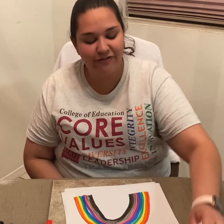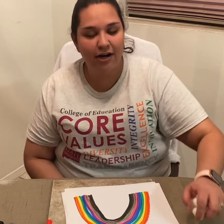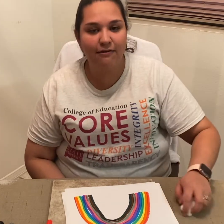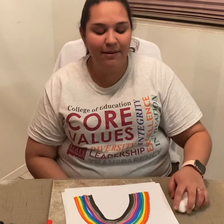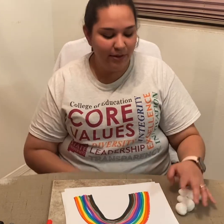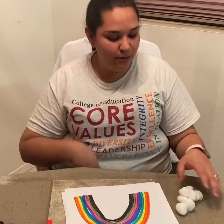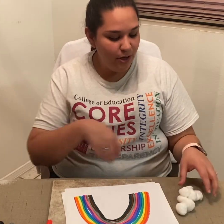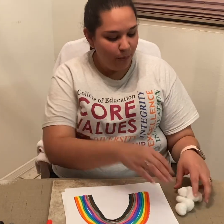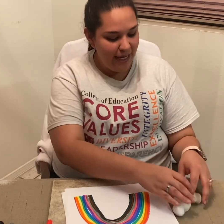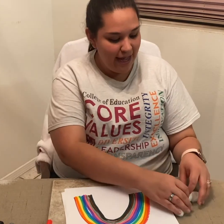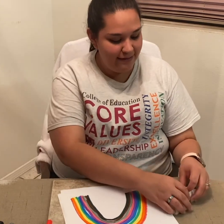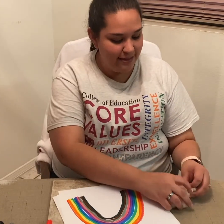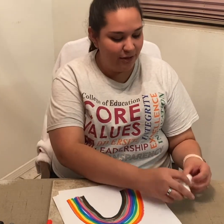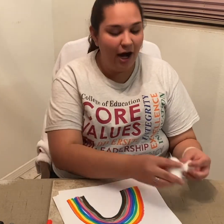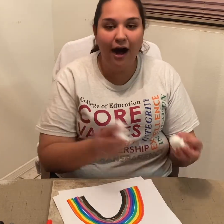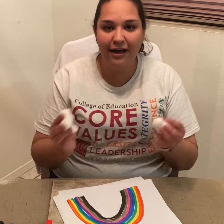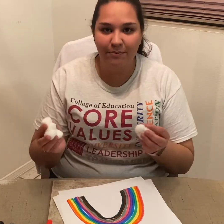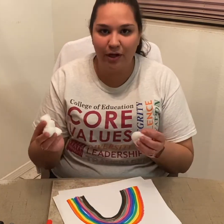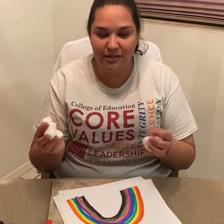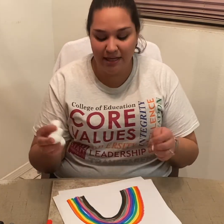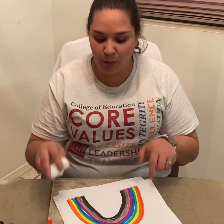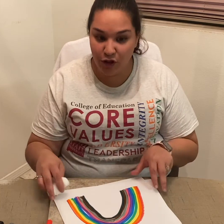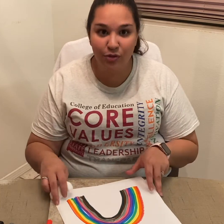our rainbow we have some cotton balls that we'll use